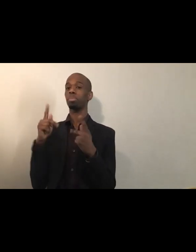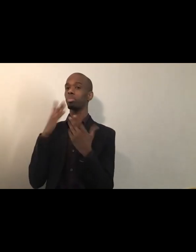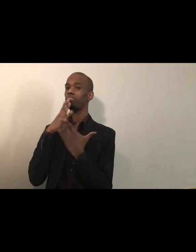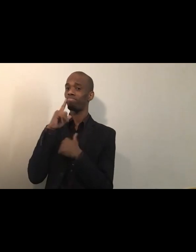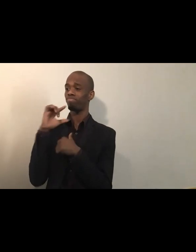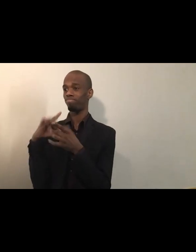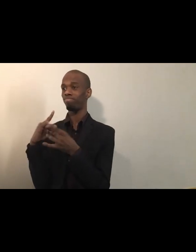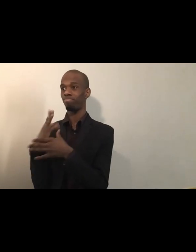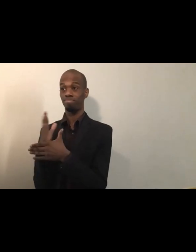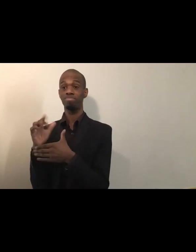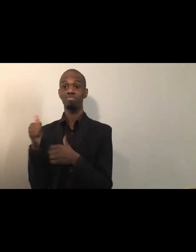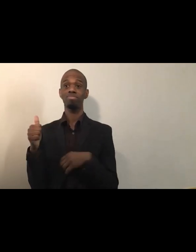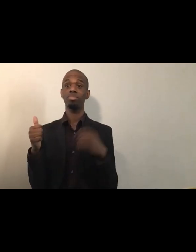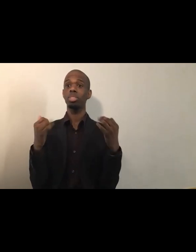If you wanna share, please raise your hand.